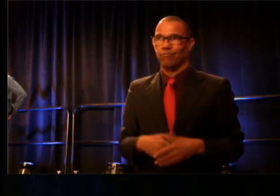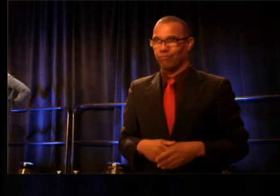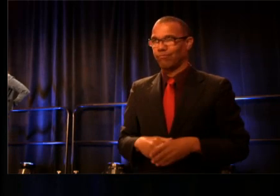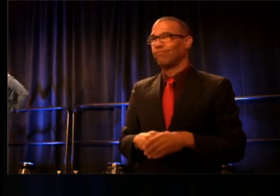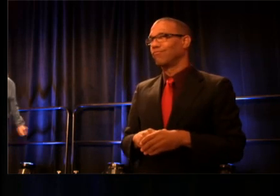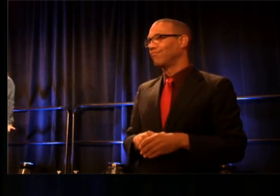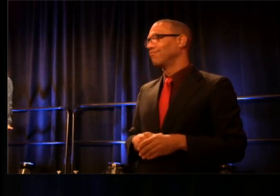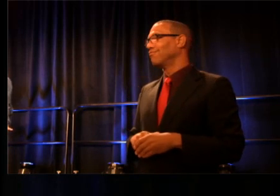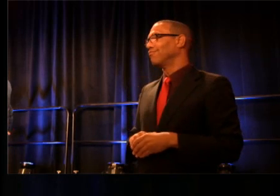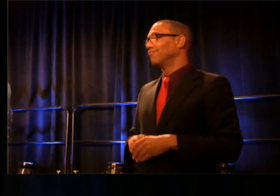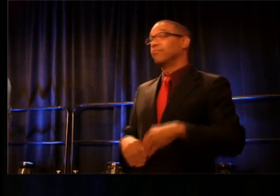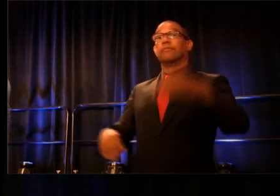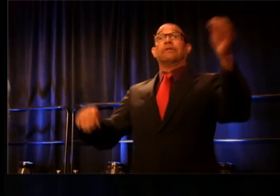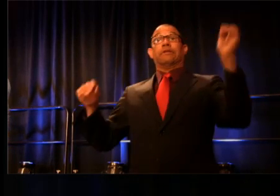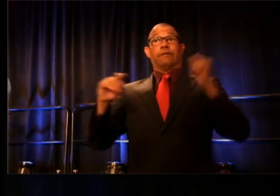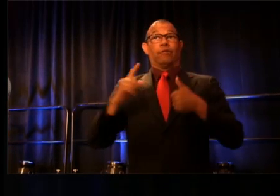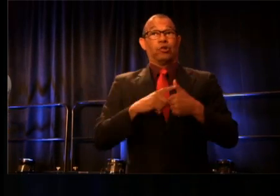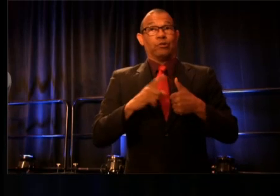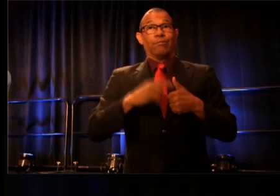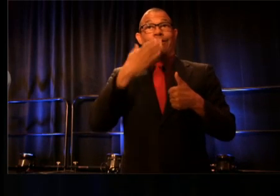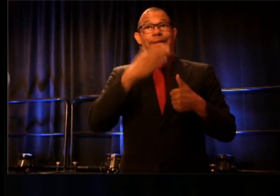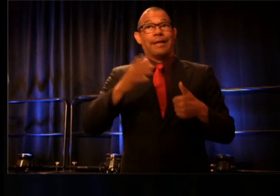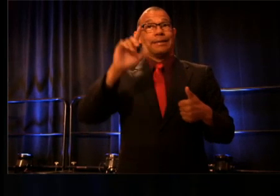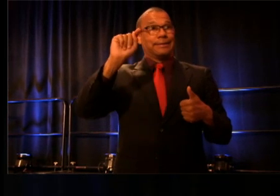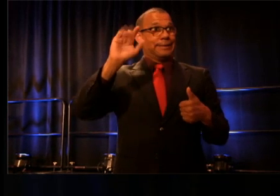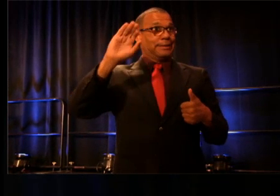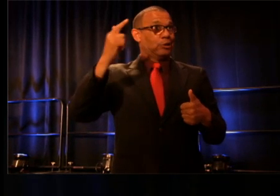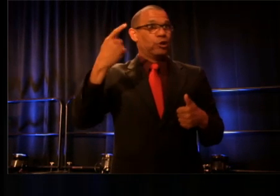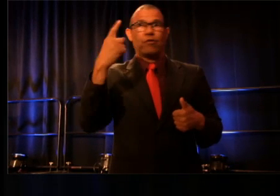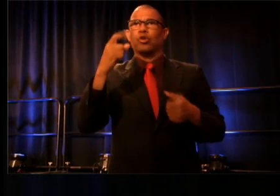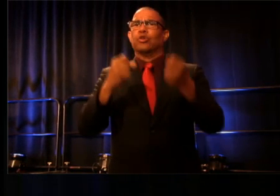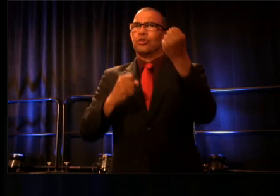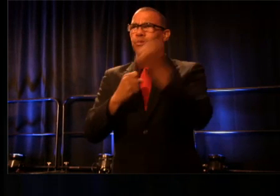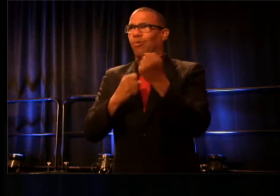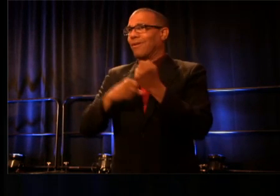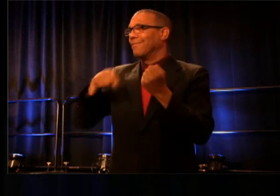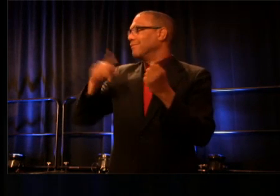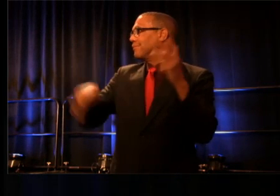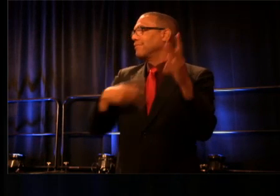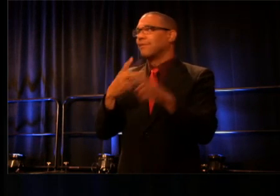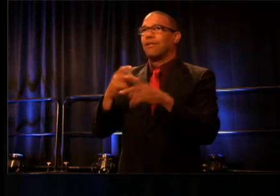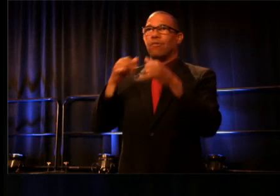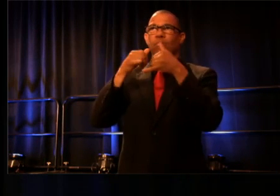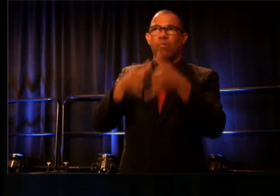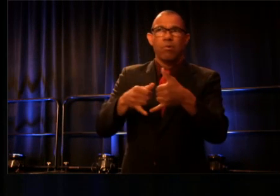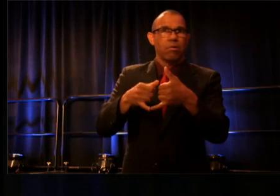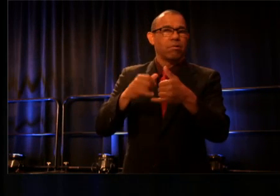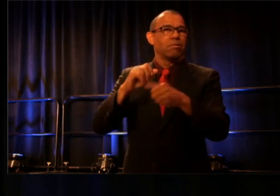First and foremost, I'd like to thank TCG for even supporting such an award. Setting out as a freelance director